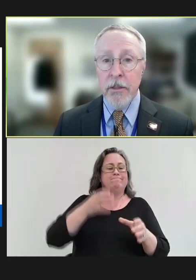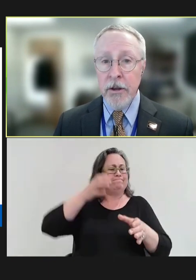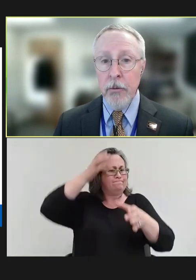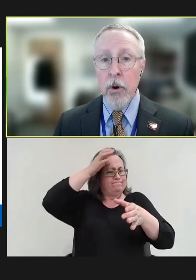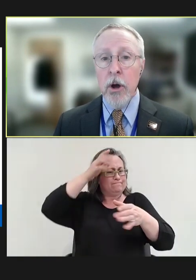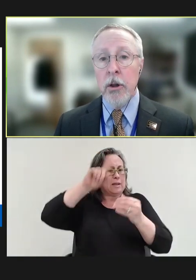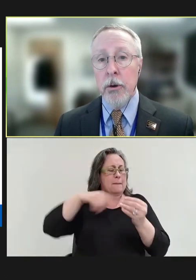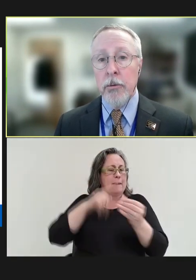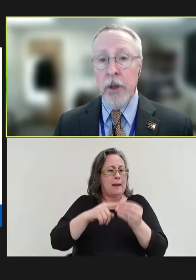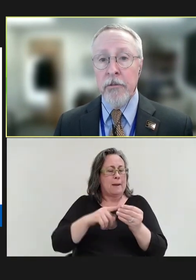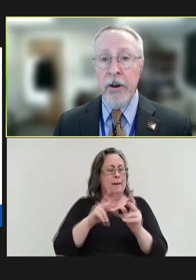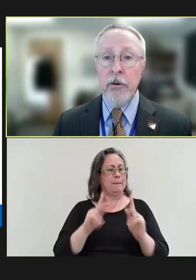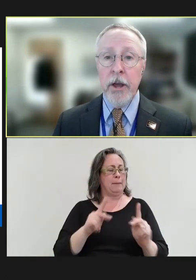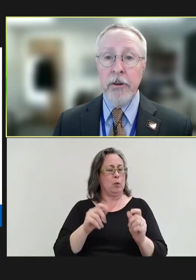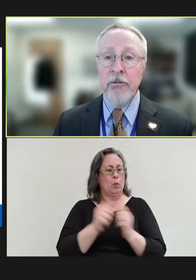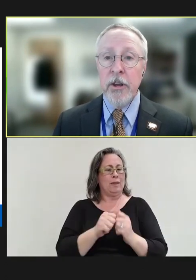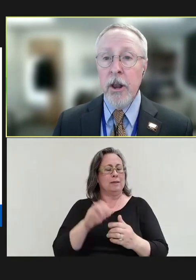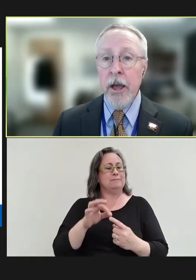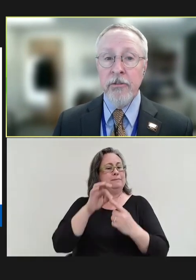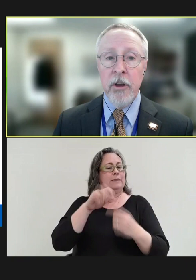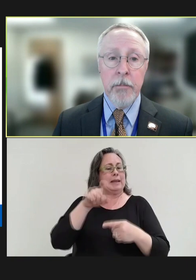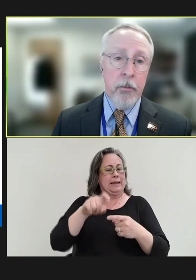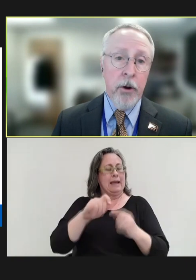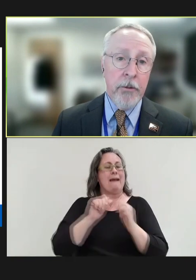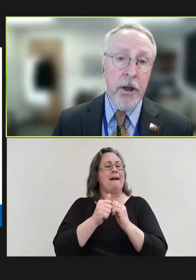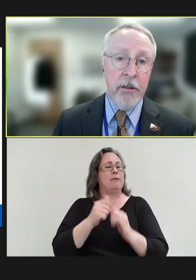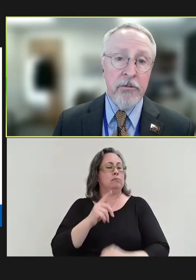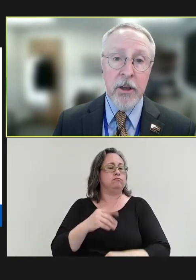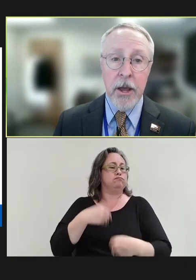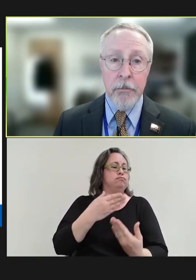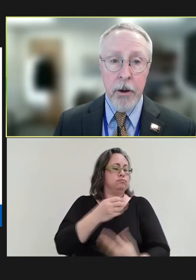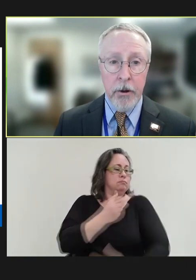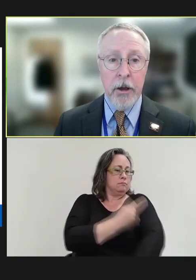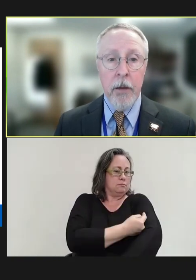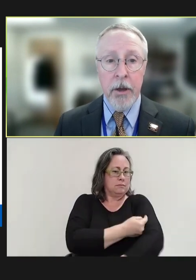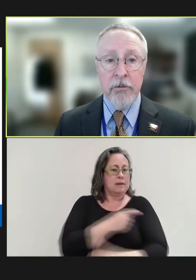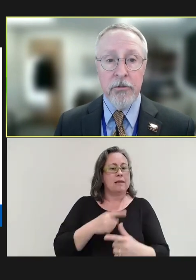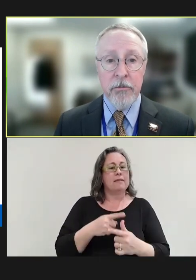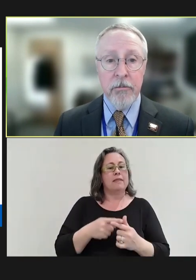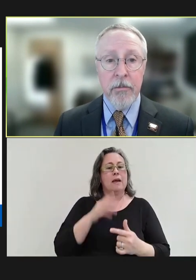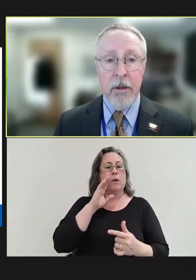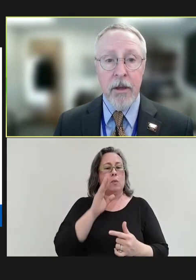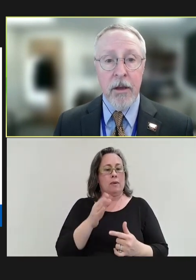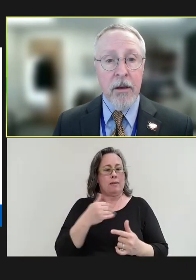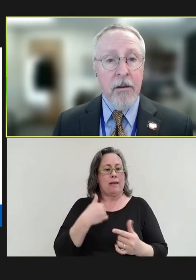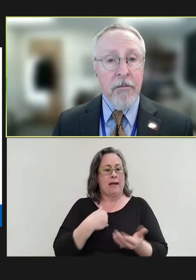The day will conclude with our federal agency and liaison member updates and public comments.